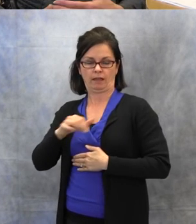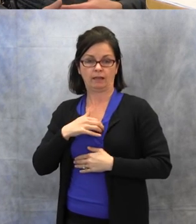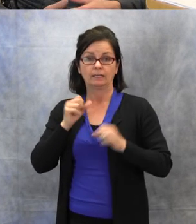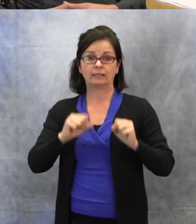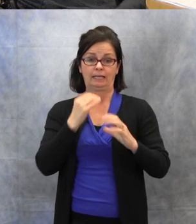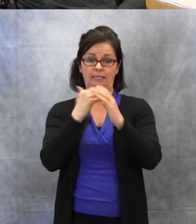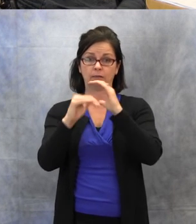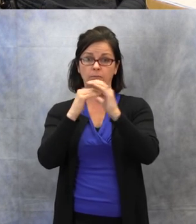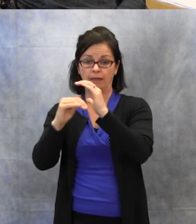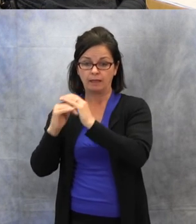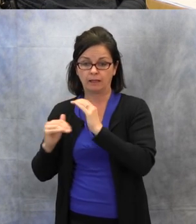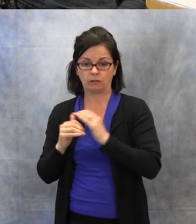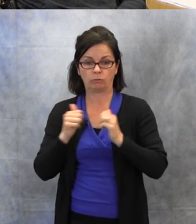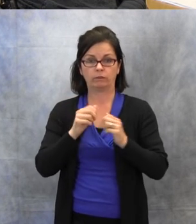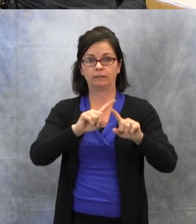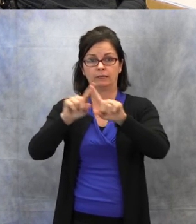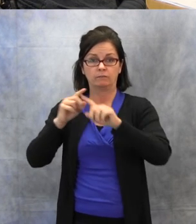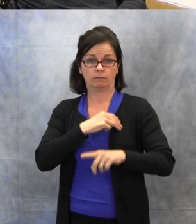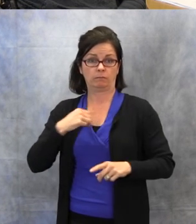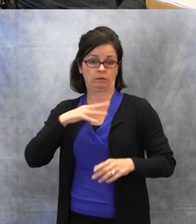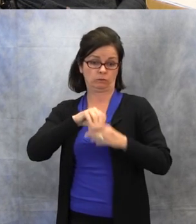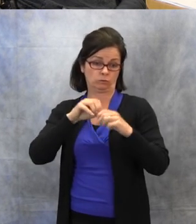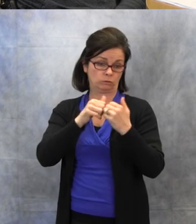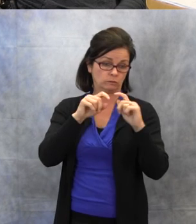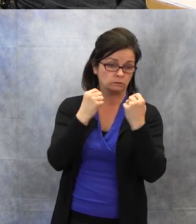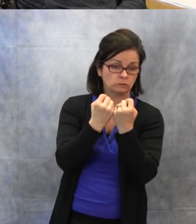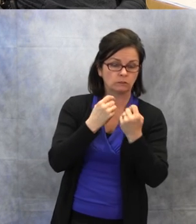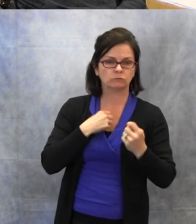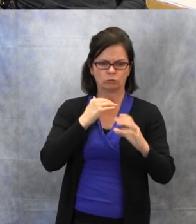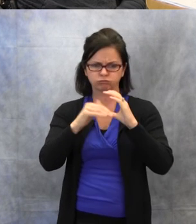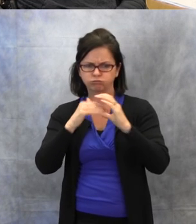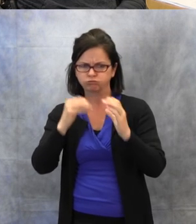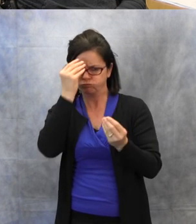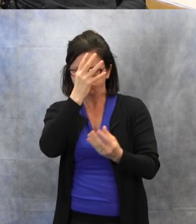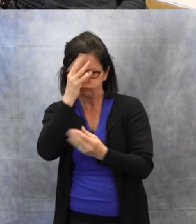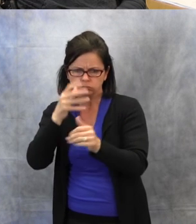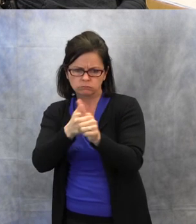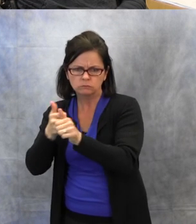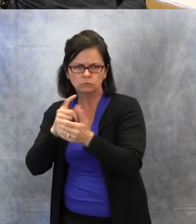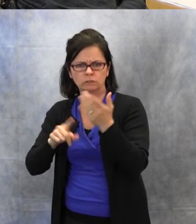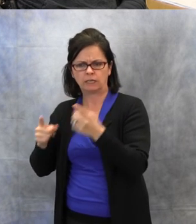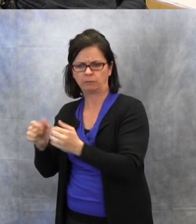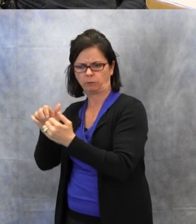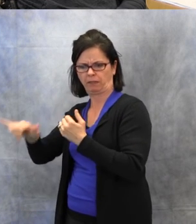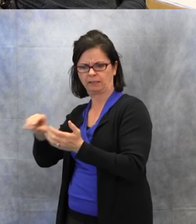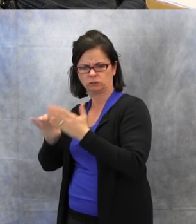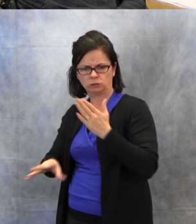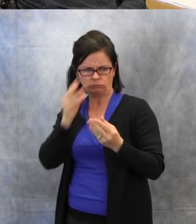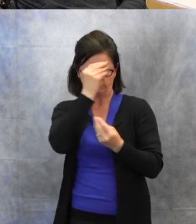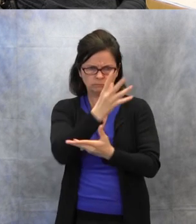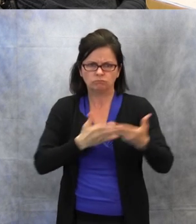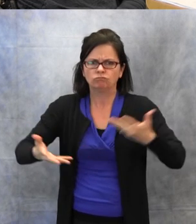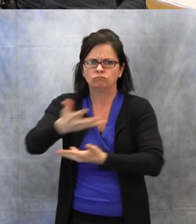on the team, staying abreast of what's going on with the student. Often as an itinerant person,